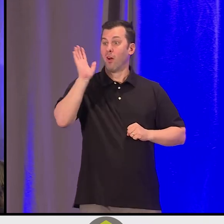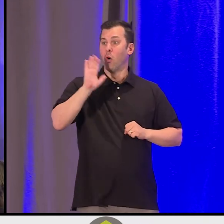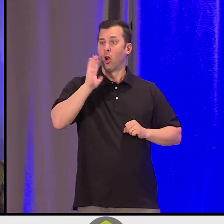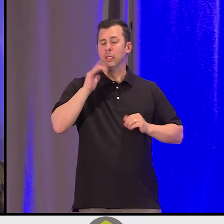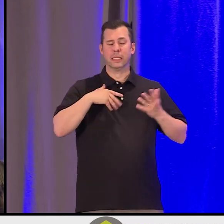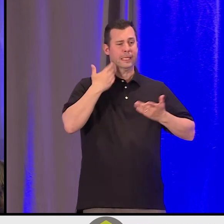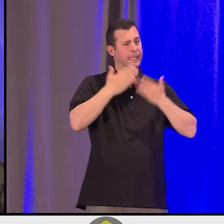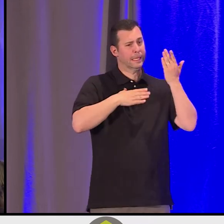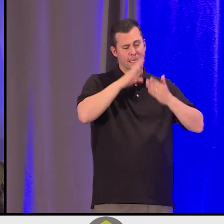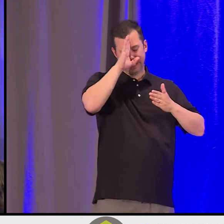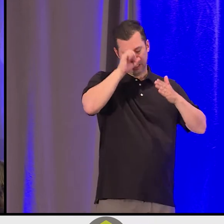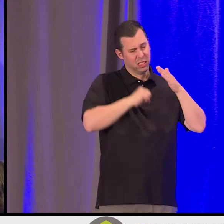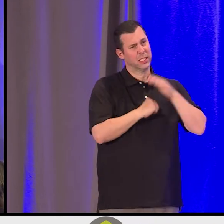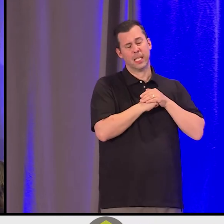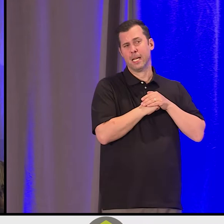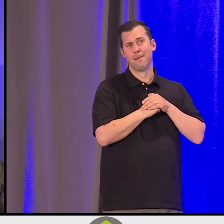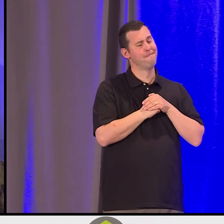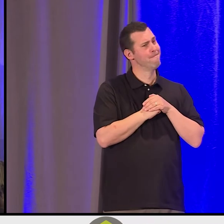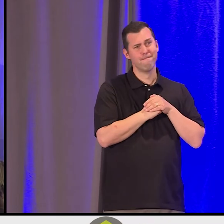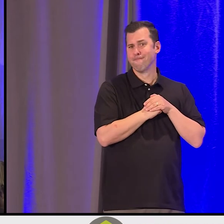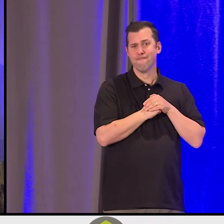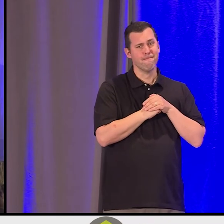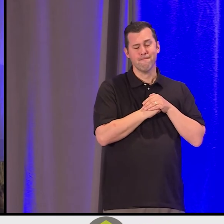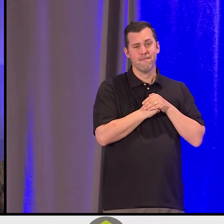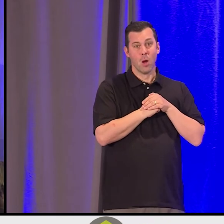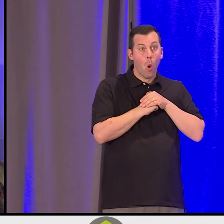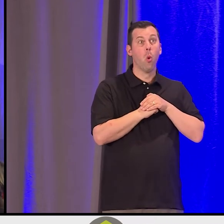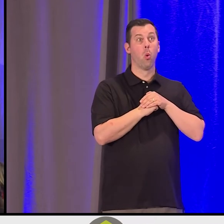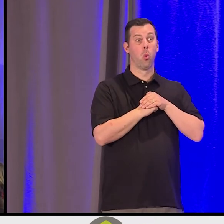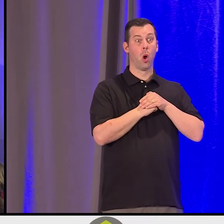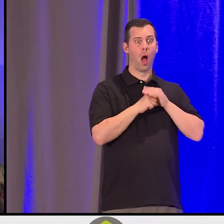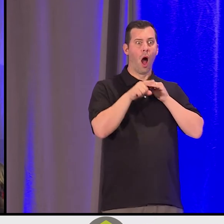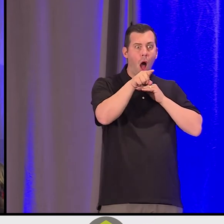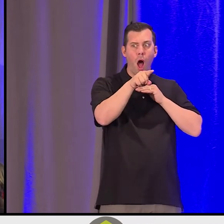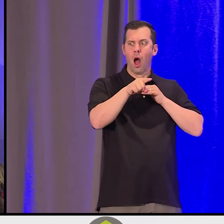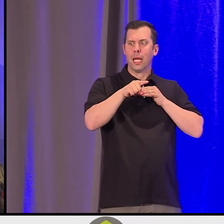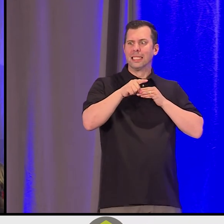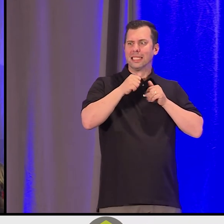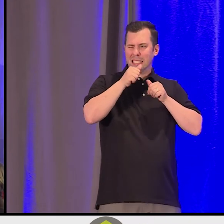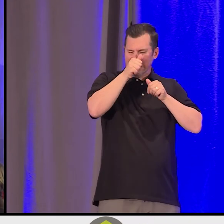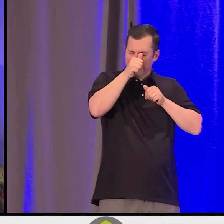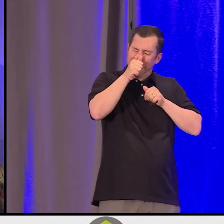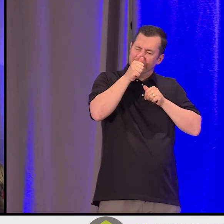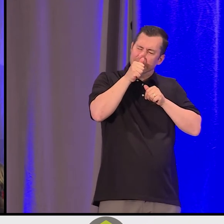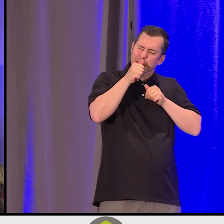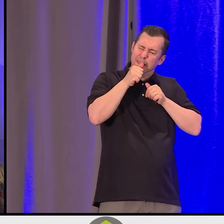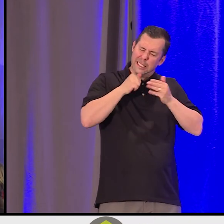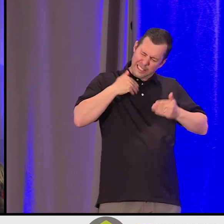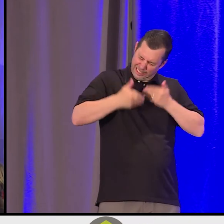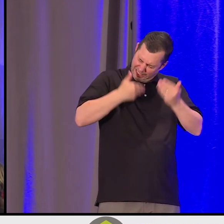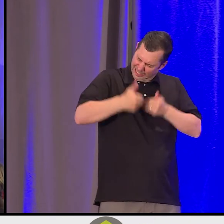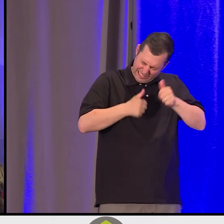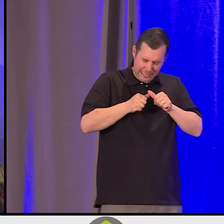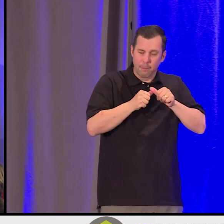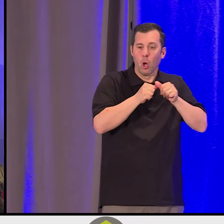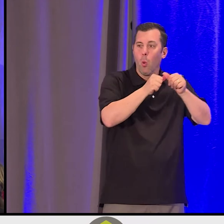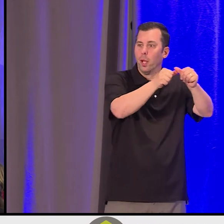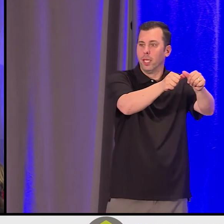I thought, "Well, I've come to the end of--" and then a new plateau would emerge. Something that I had completely -- was completely unaware of,